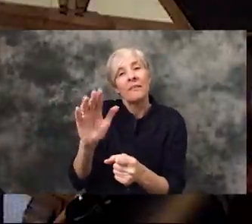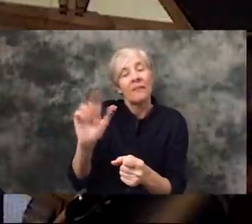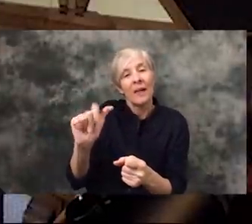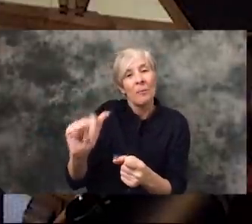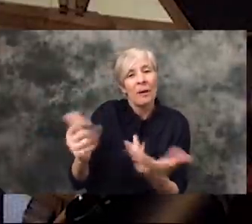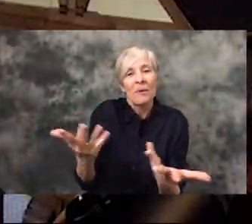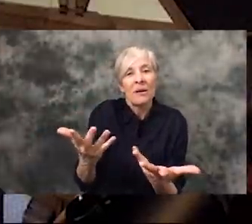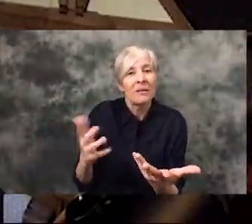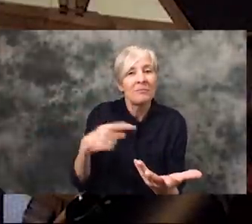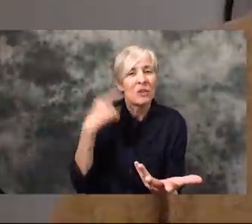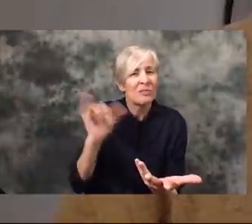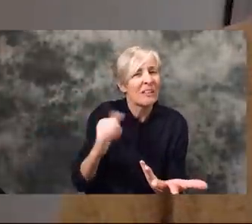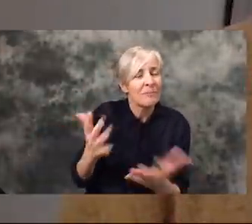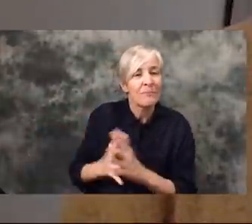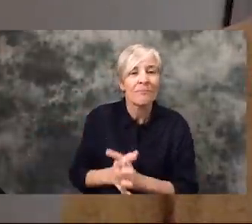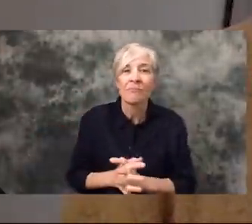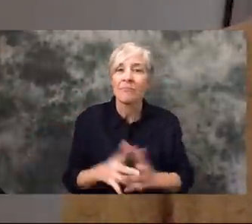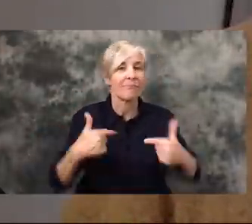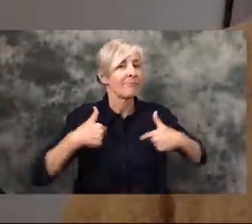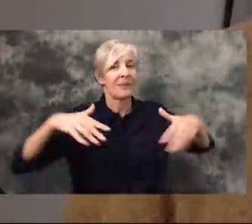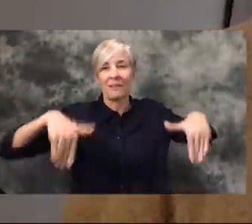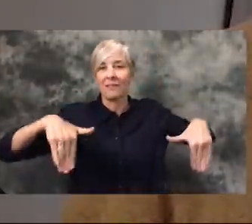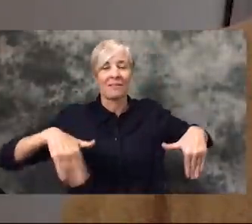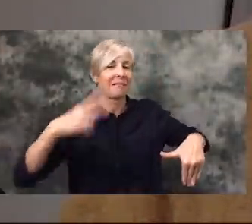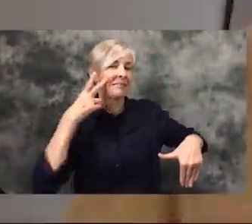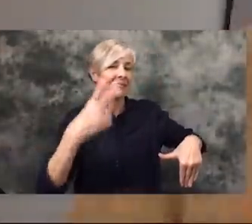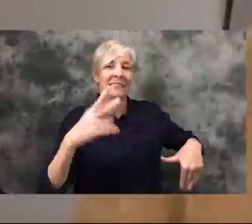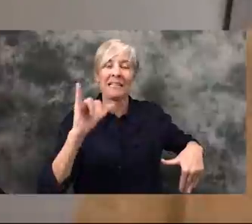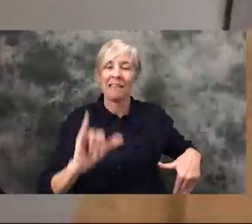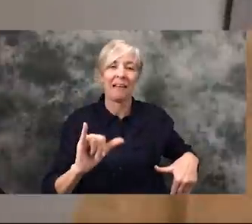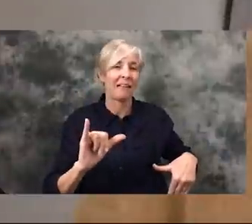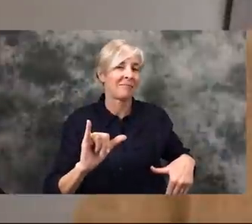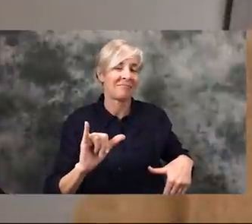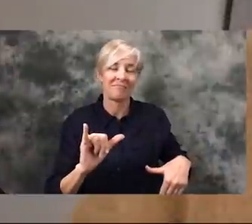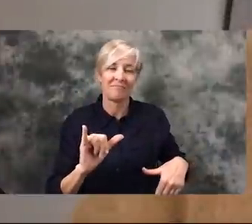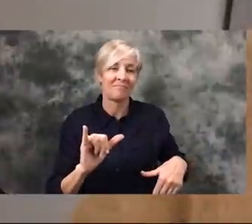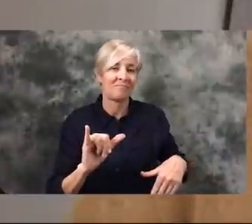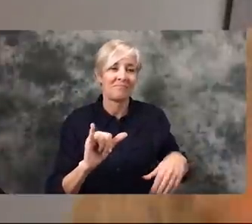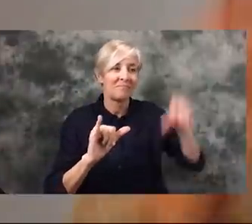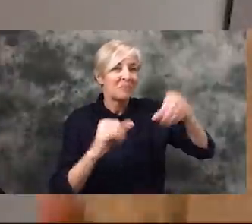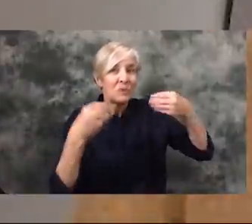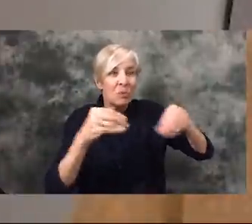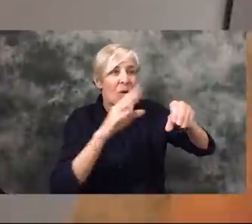in Alabama? I have yet to see any situation that was like lines